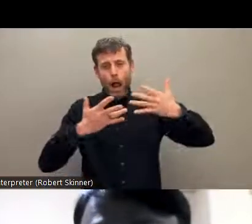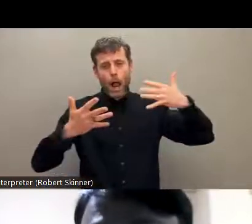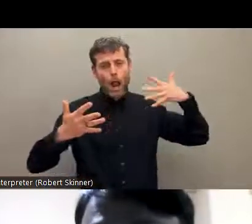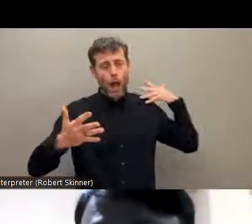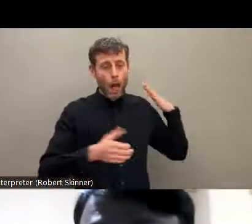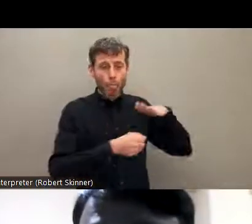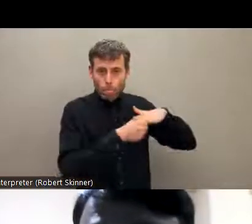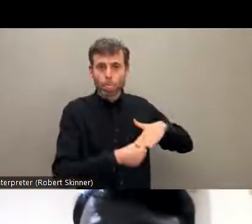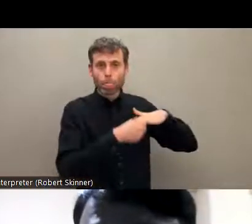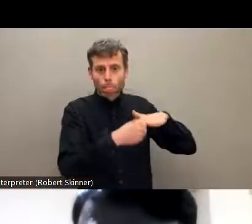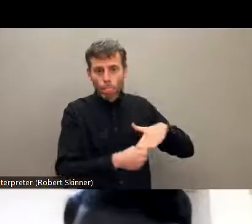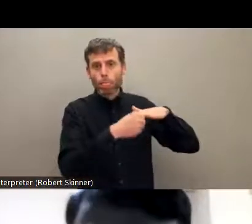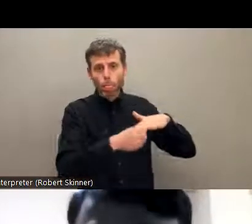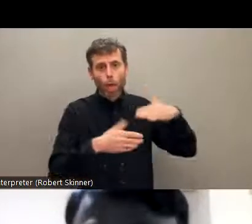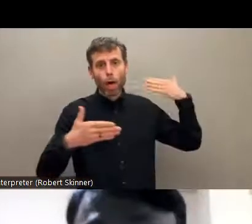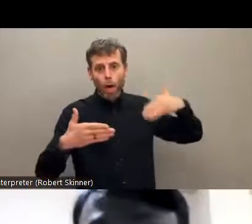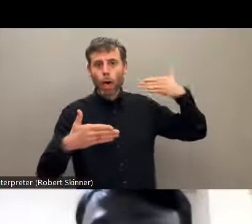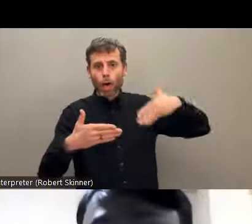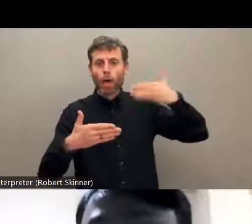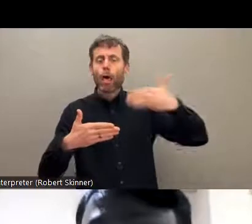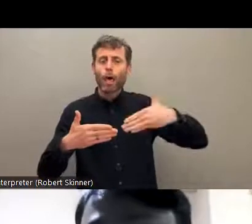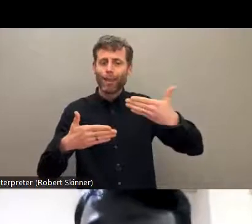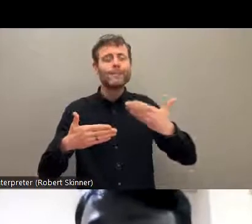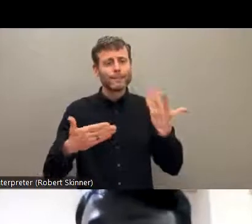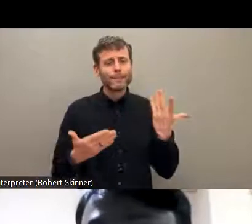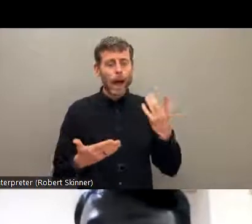of historical compensations for sustainable development